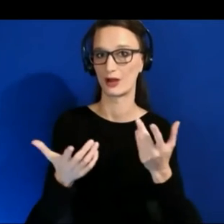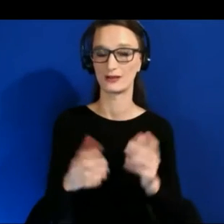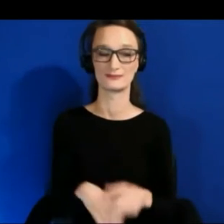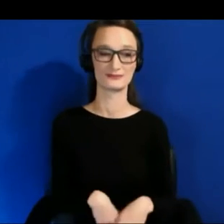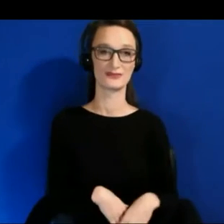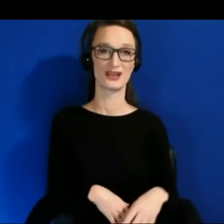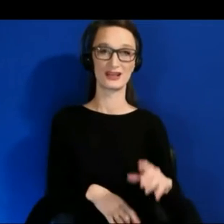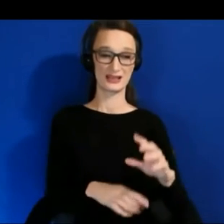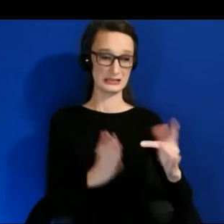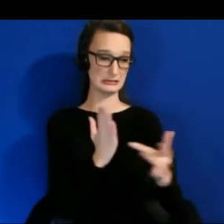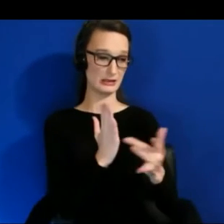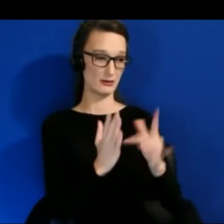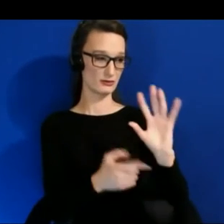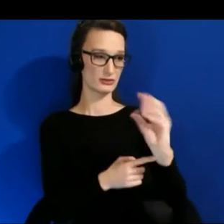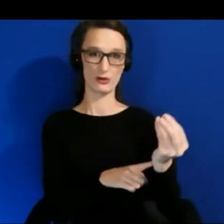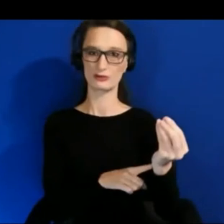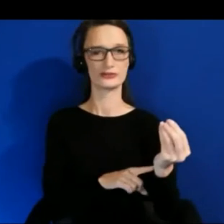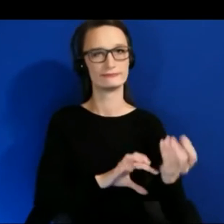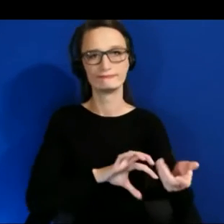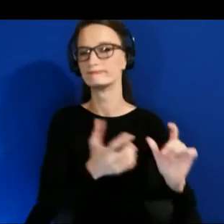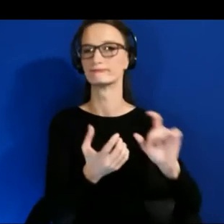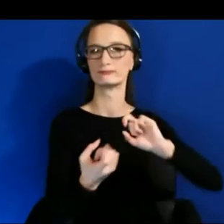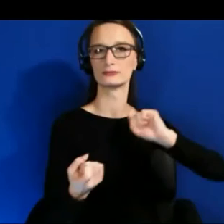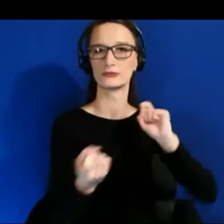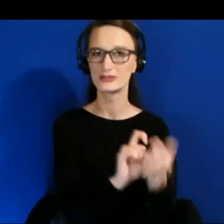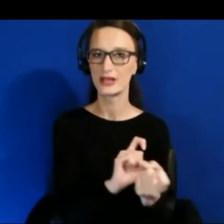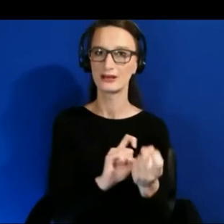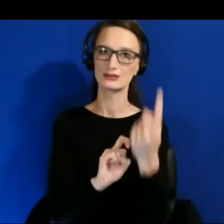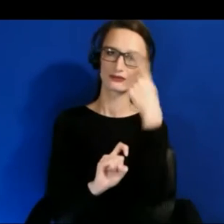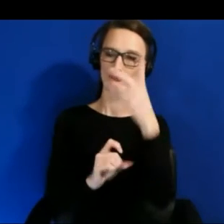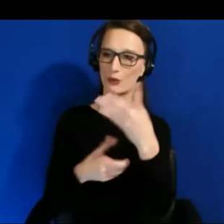development to include accessibility as a core requirement.